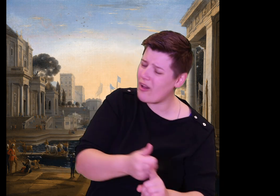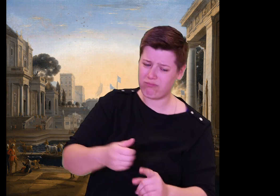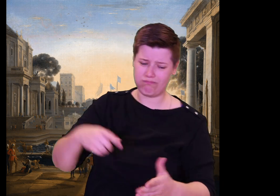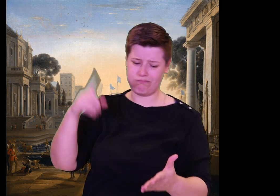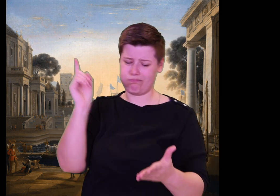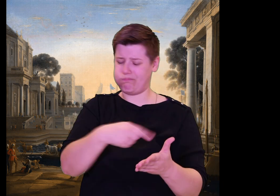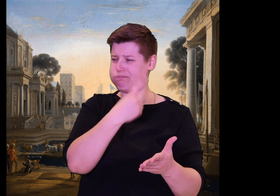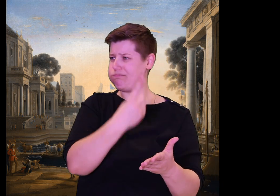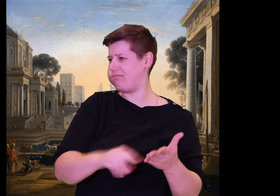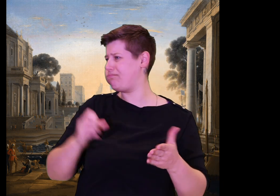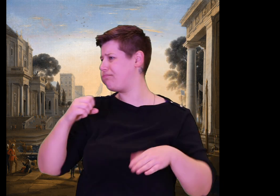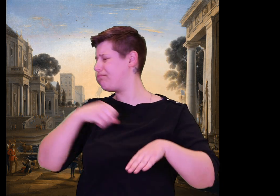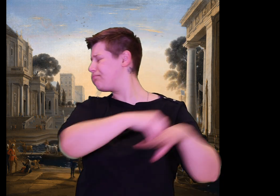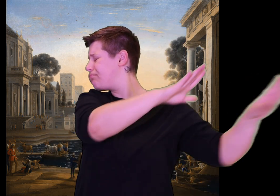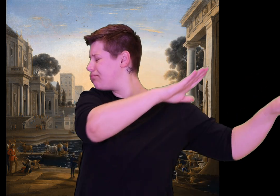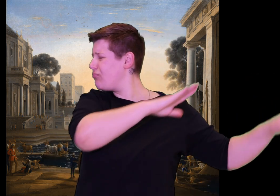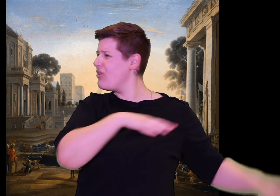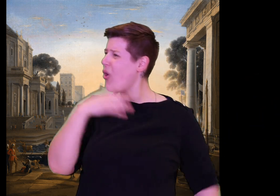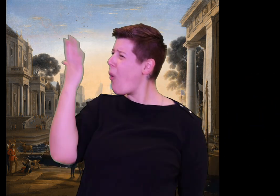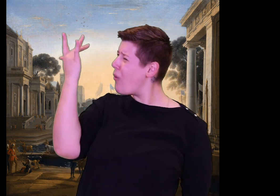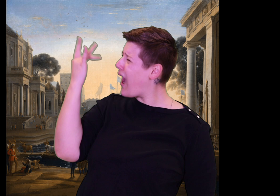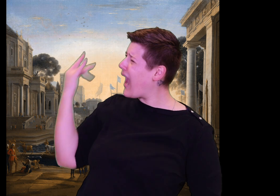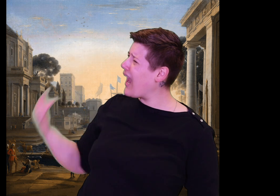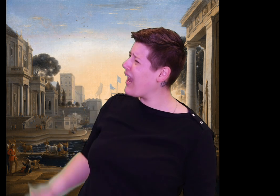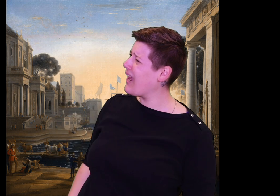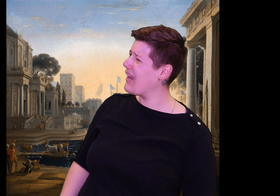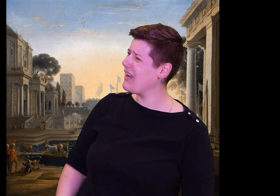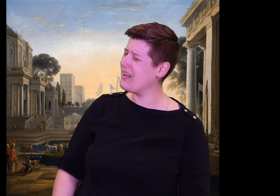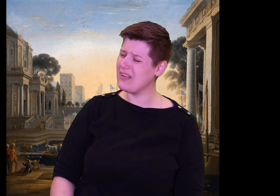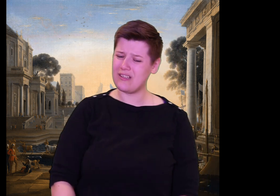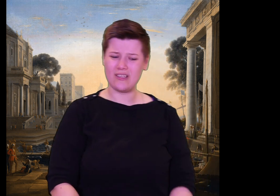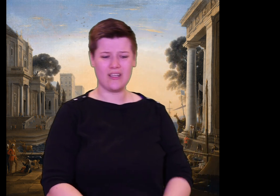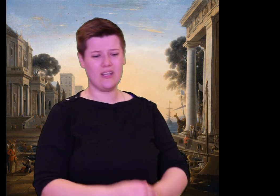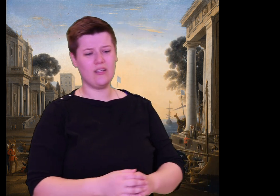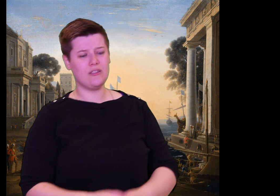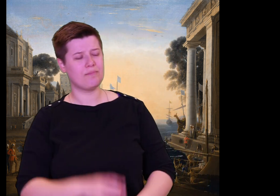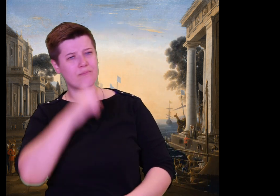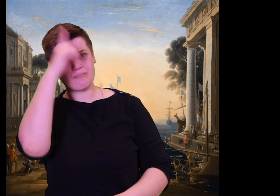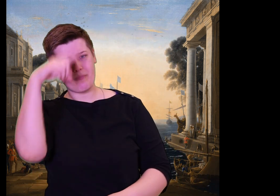Athena's eyes lit up and she replied,